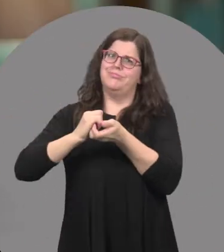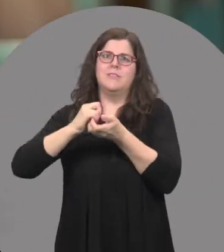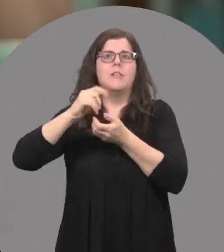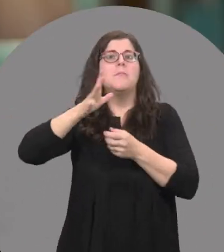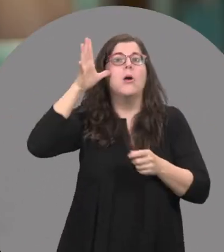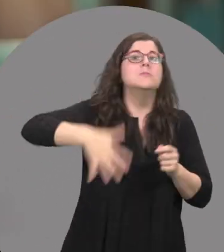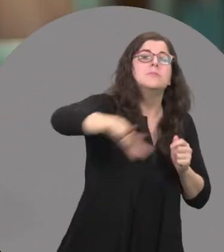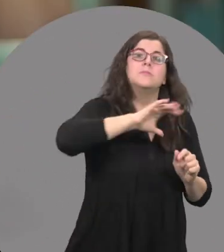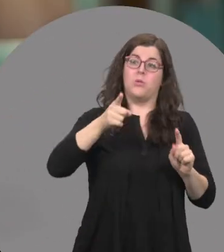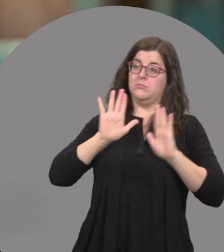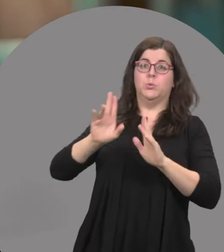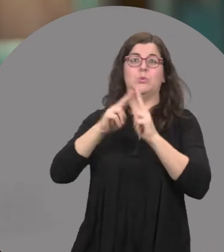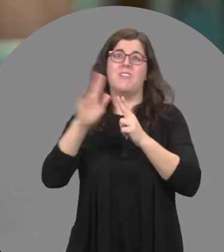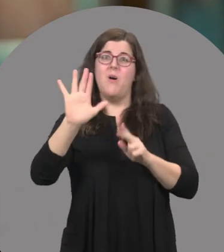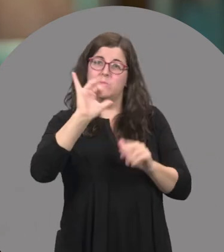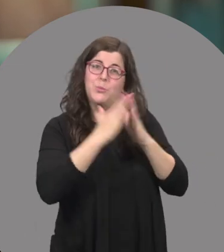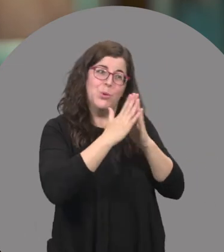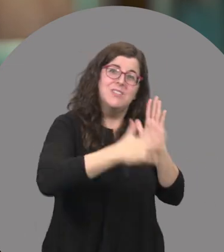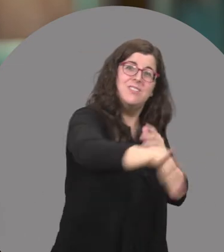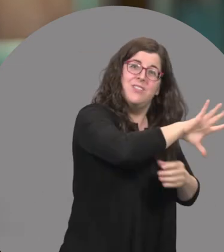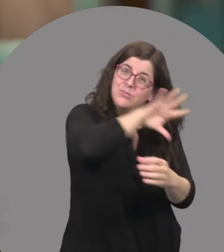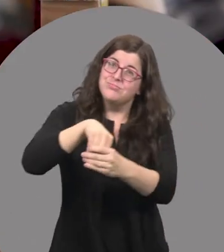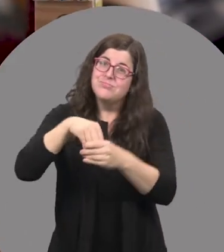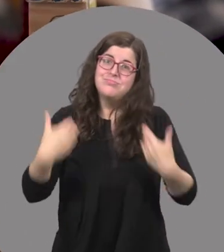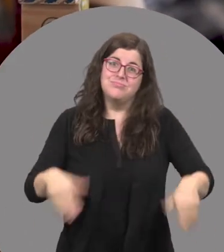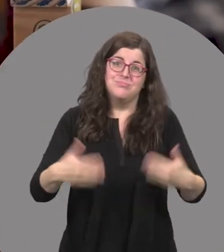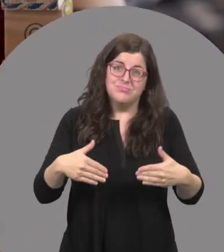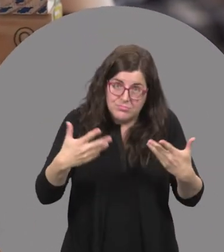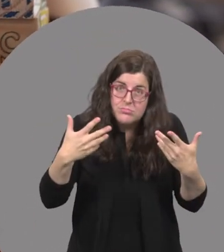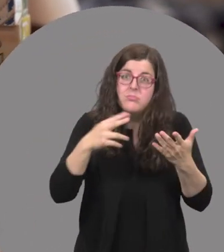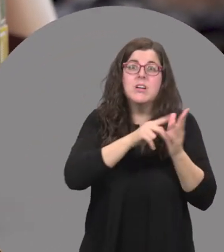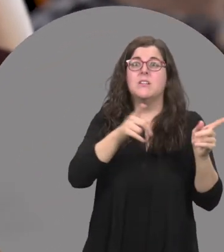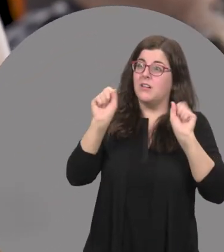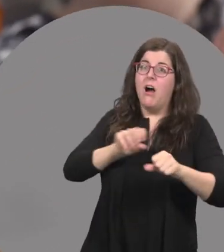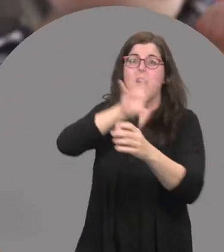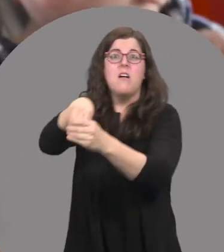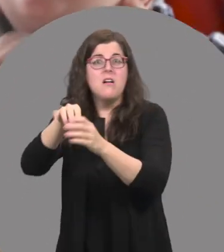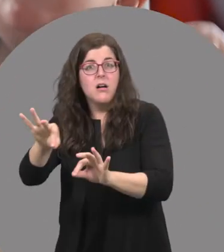So those parents – not just the union members – but community members have had access to non-profit quality childcare